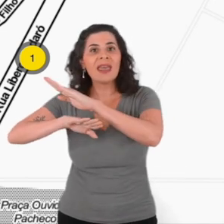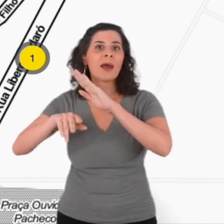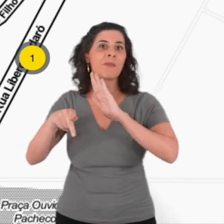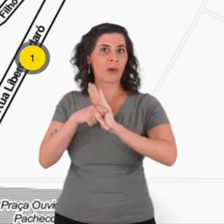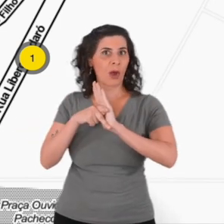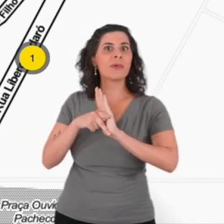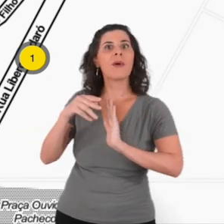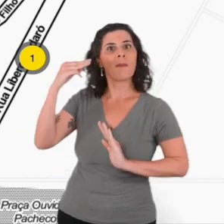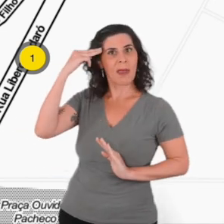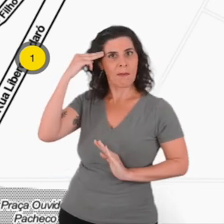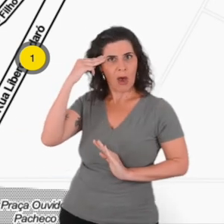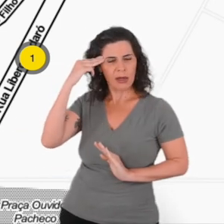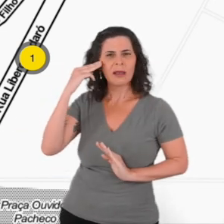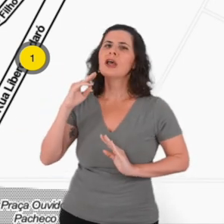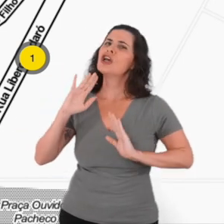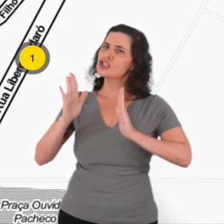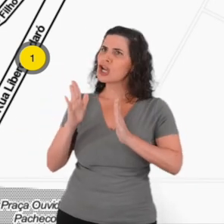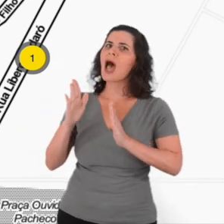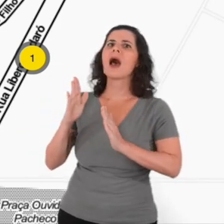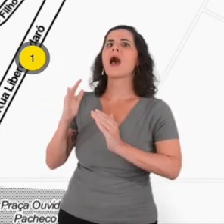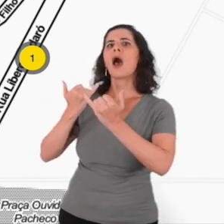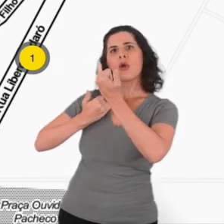and Sidney just told us the history of the place.